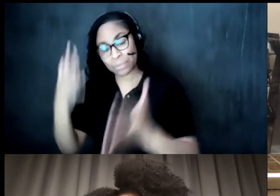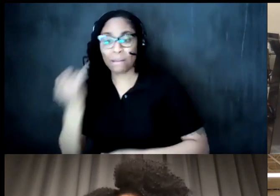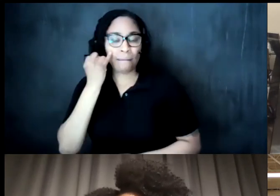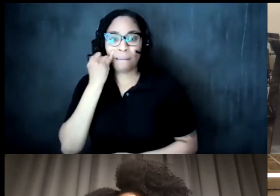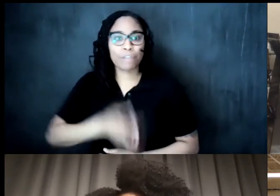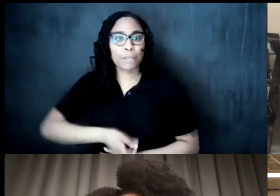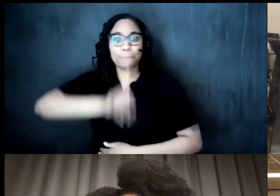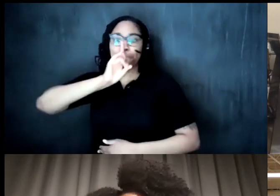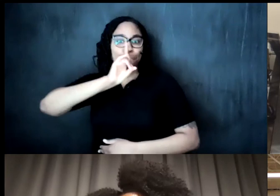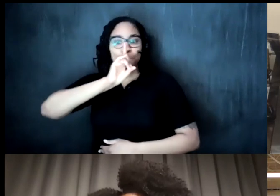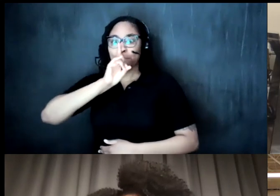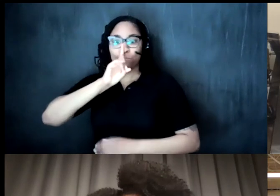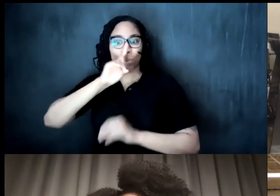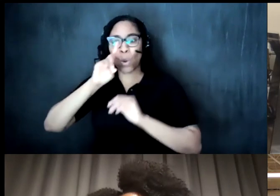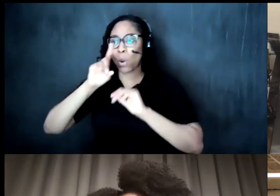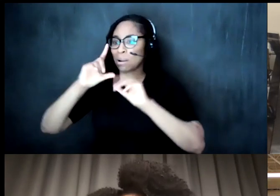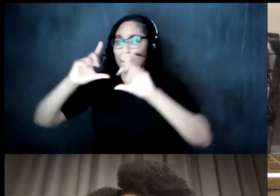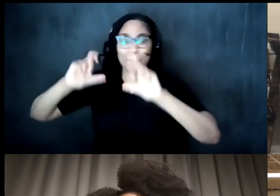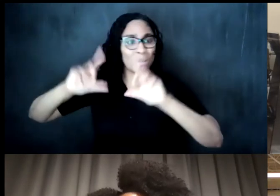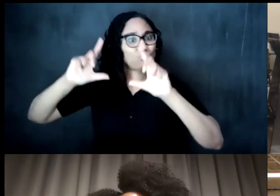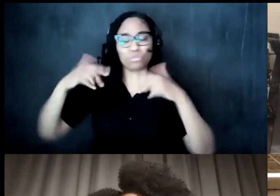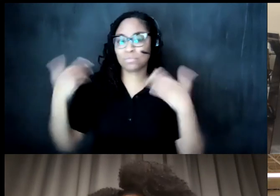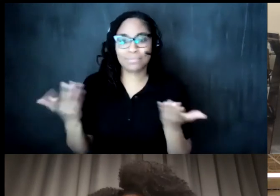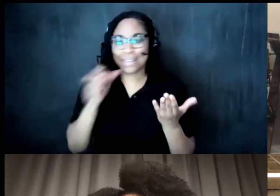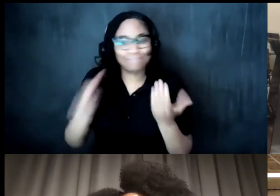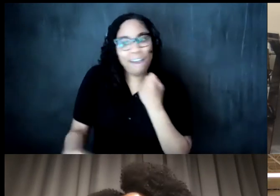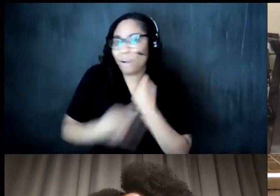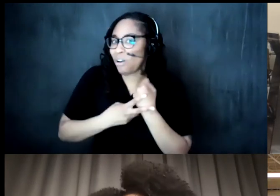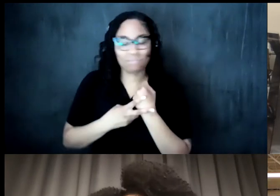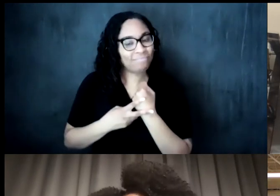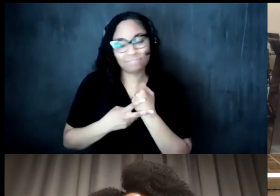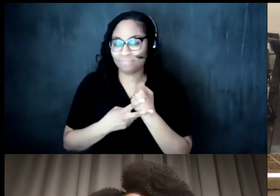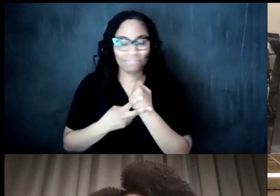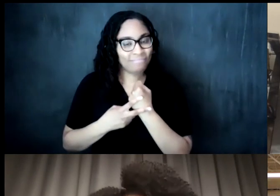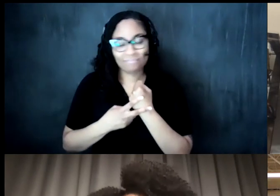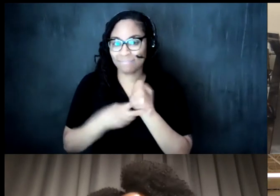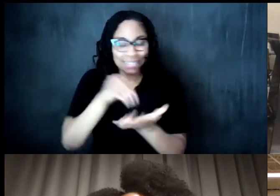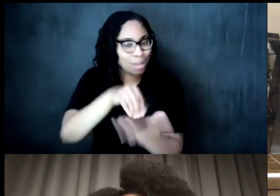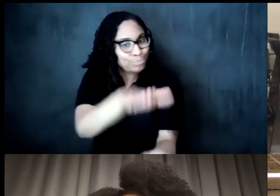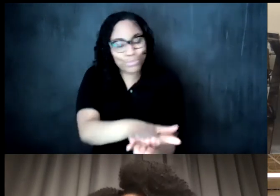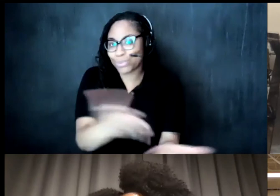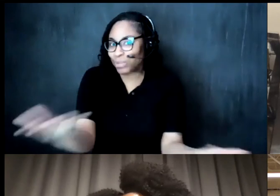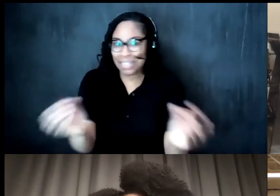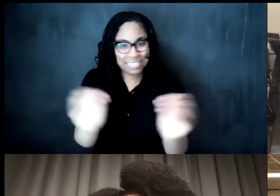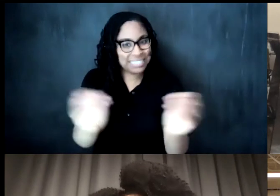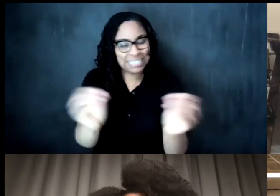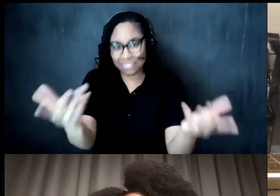take a picture it's not it's not archived it's not recorded it's not written down